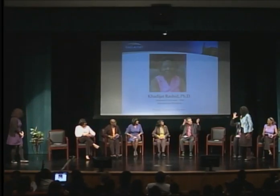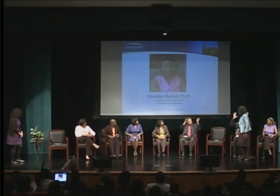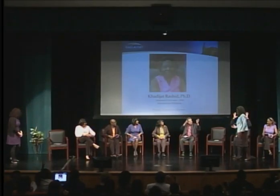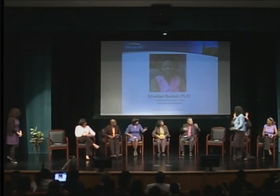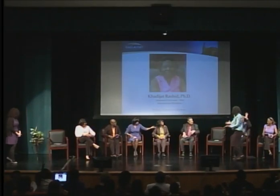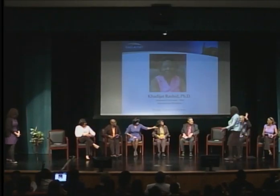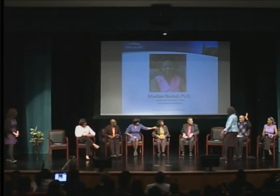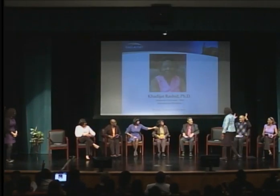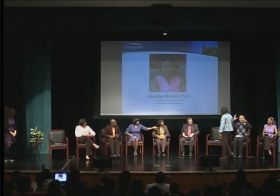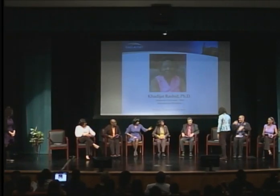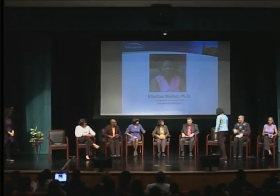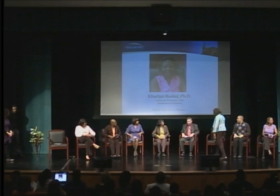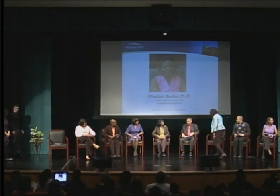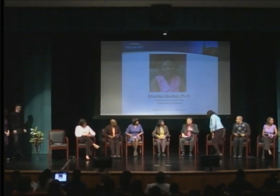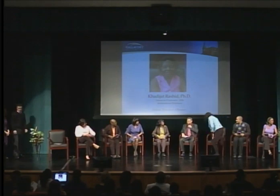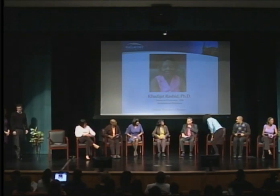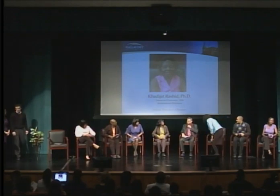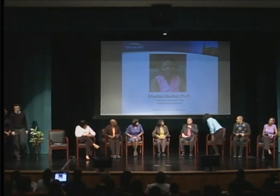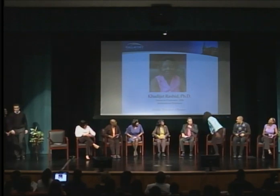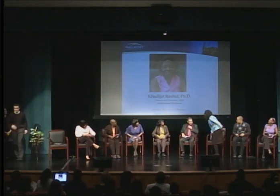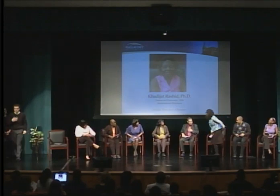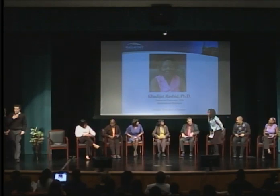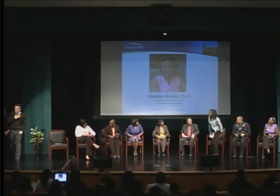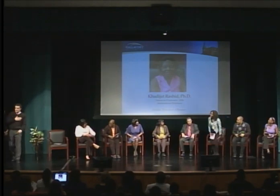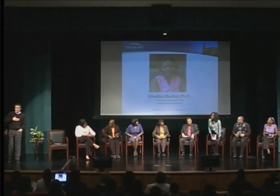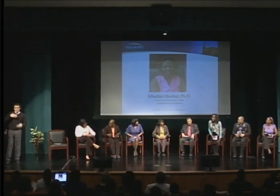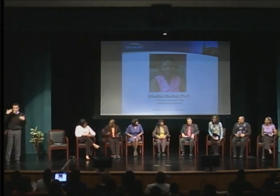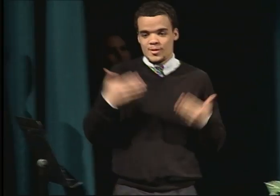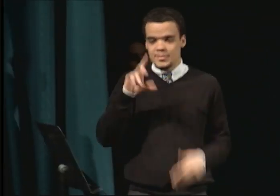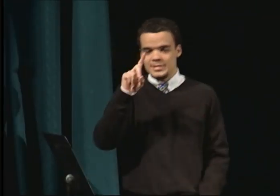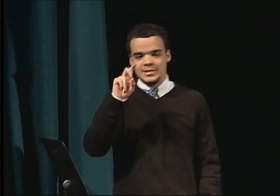Please welcome Dr. Simon Guteng.